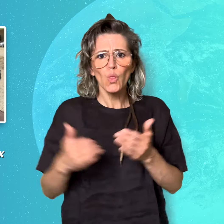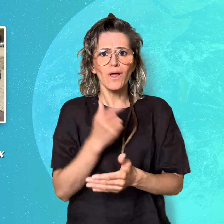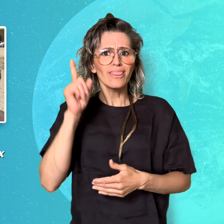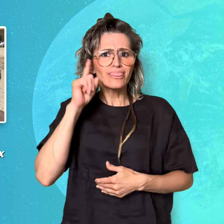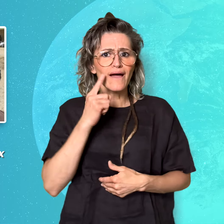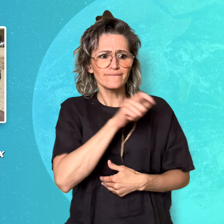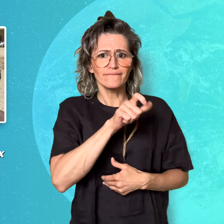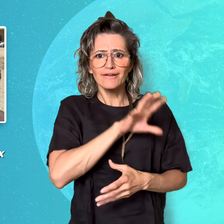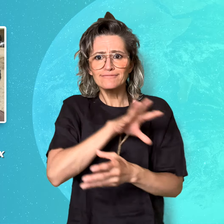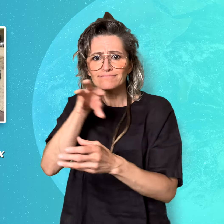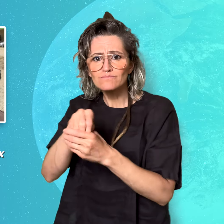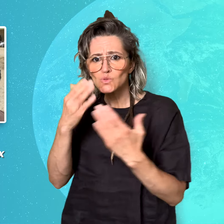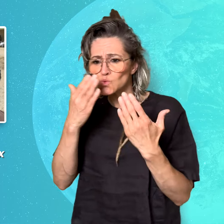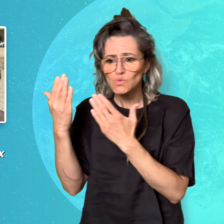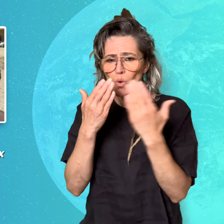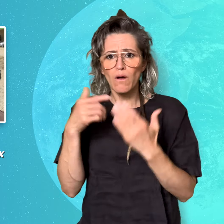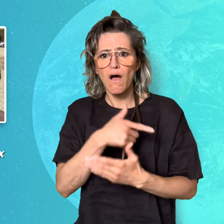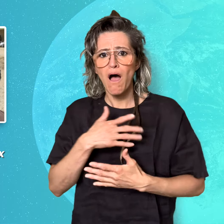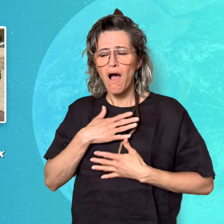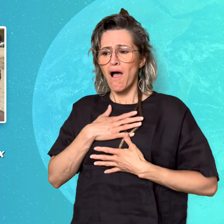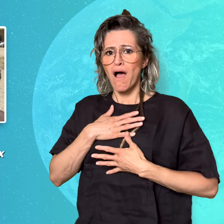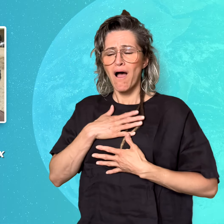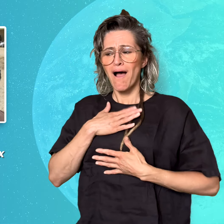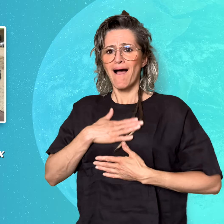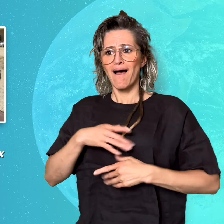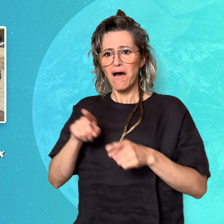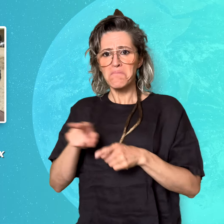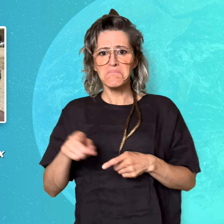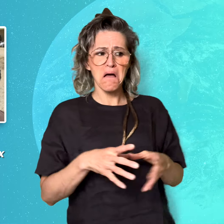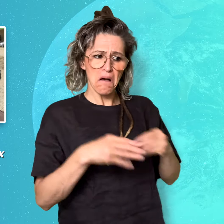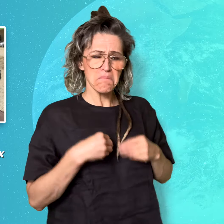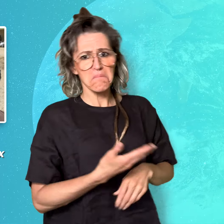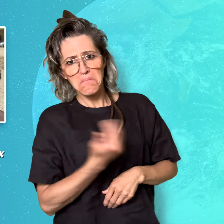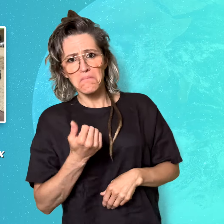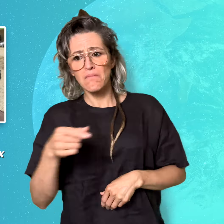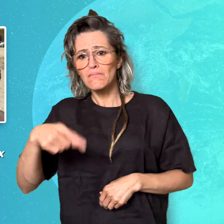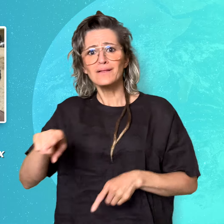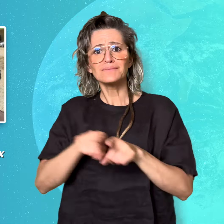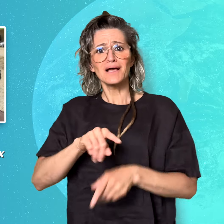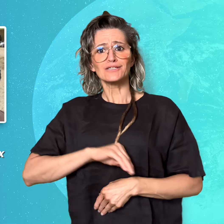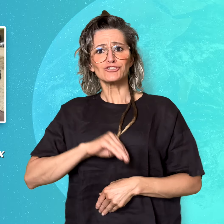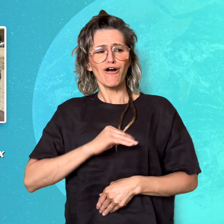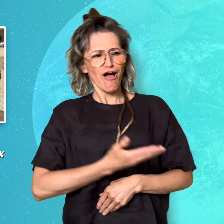him feel accepted and included by his peers. The new inclusive